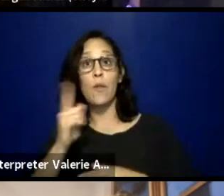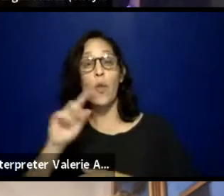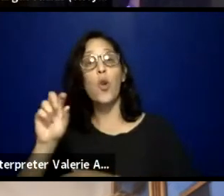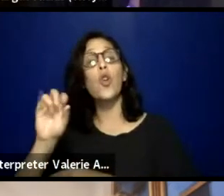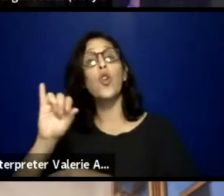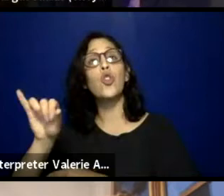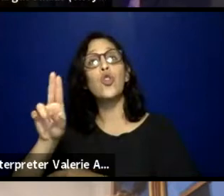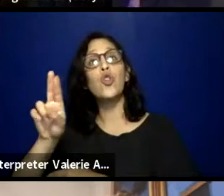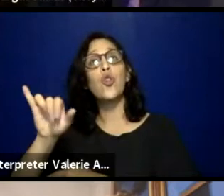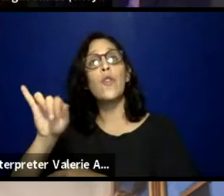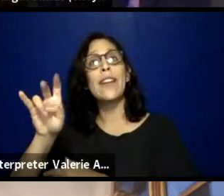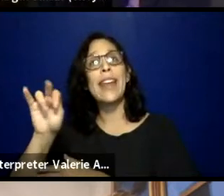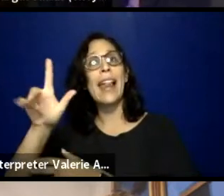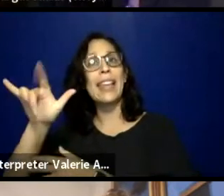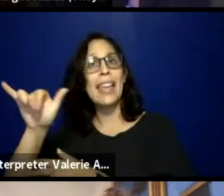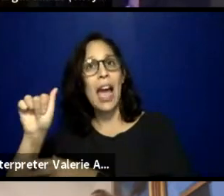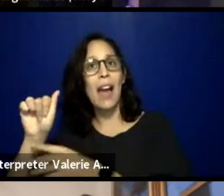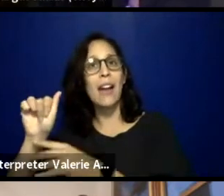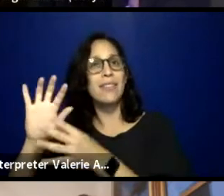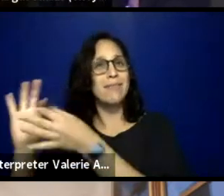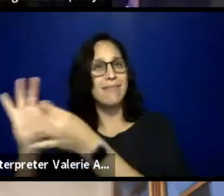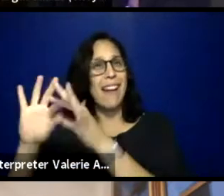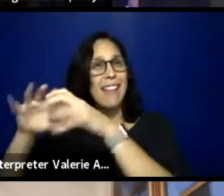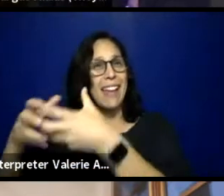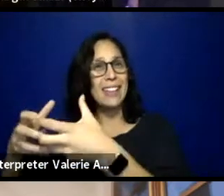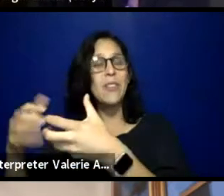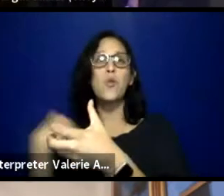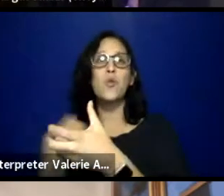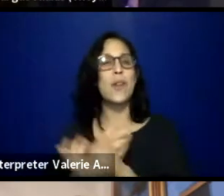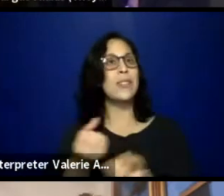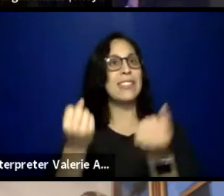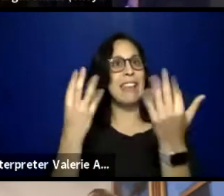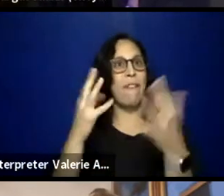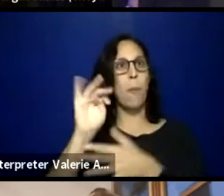and we are a multimedia collective, primarily focusing